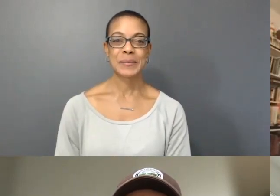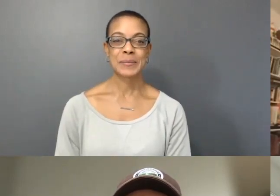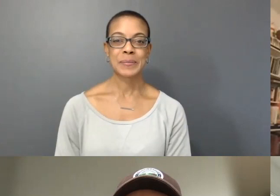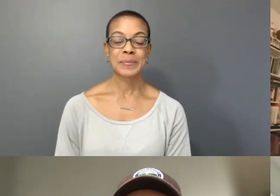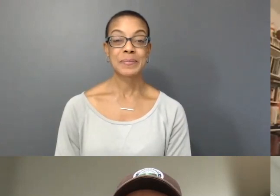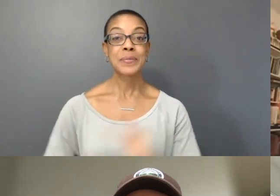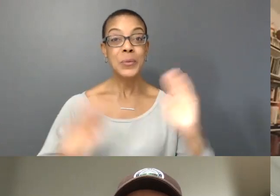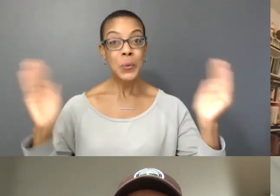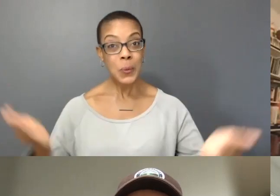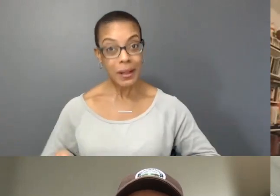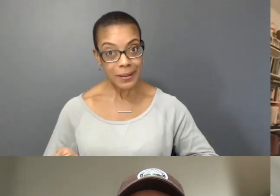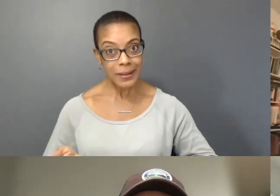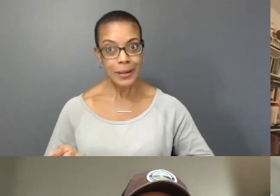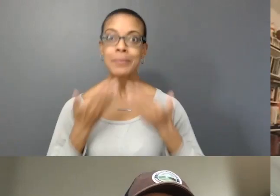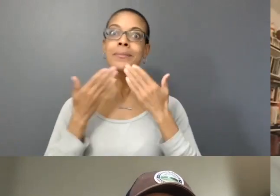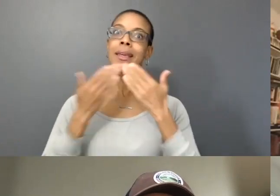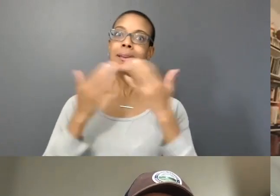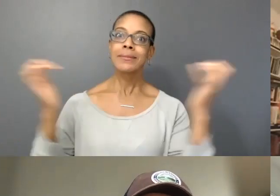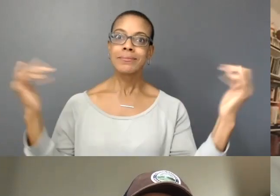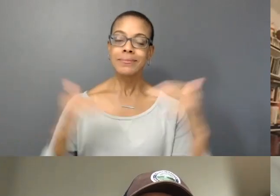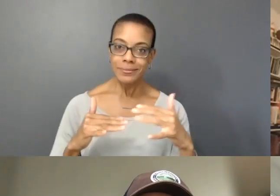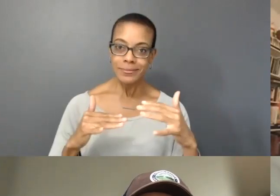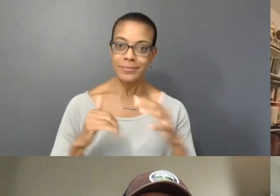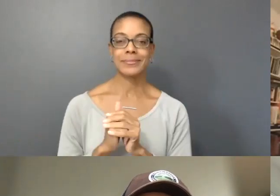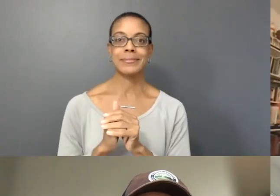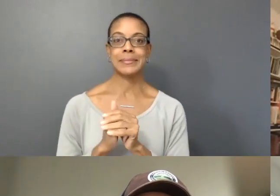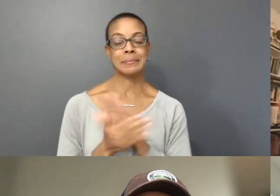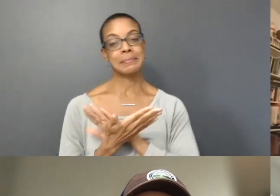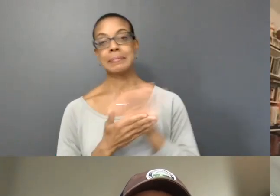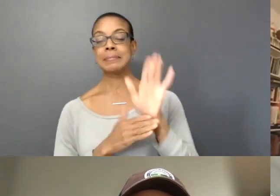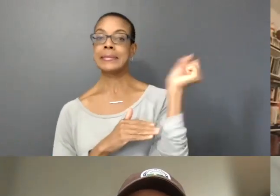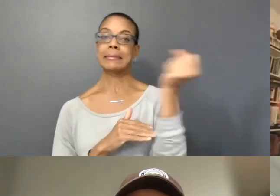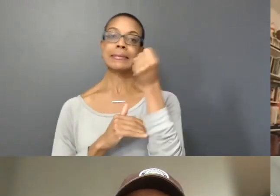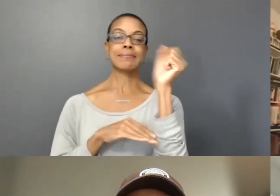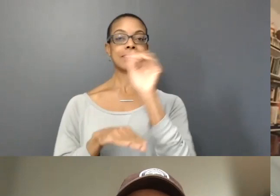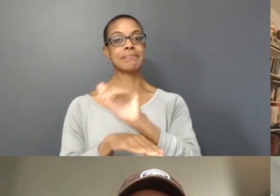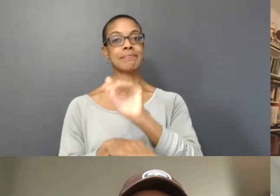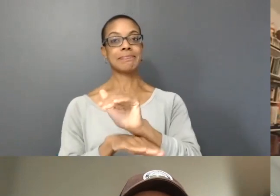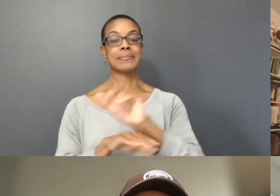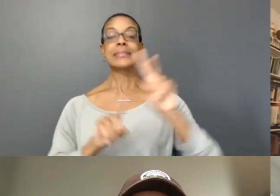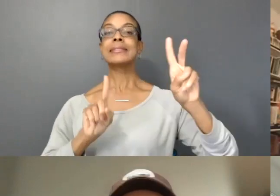Welcome everyone thank you so much for joining us on this lovely Saturday afternoon for our second workshop as part of our